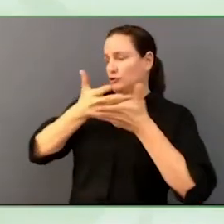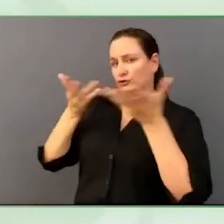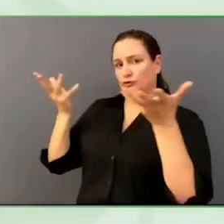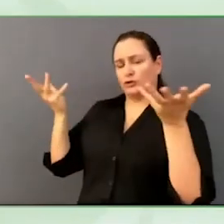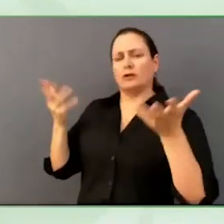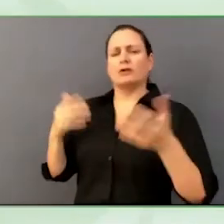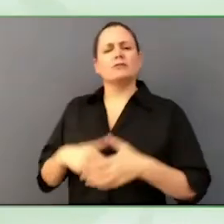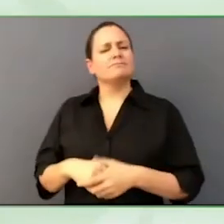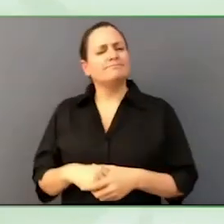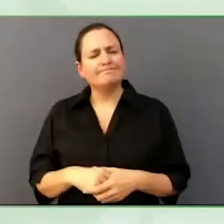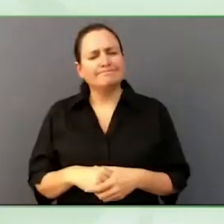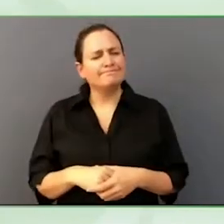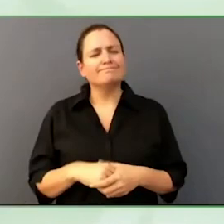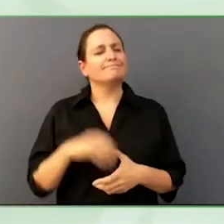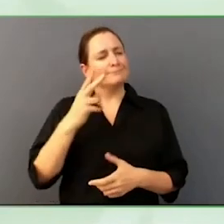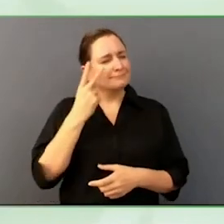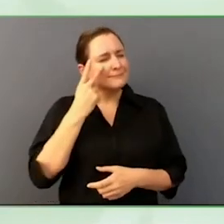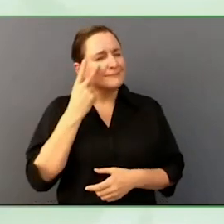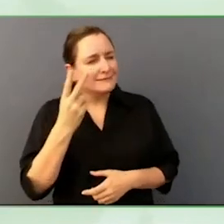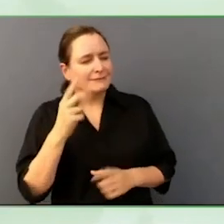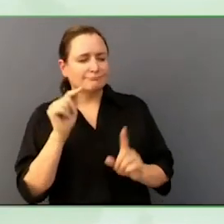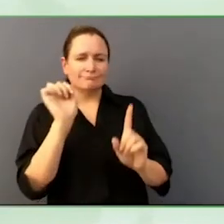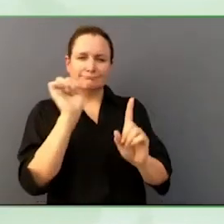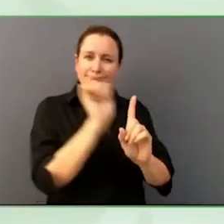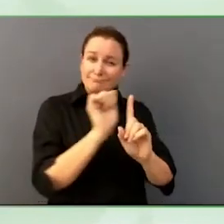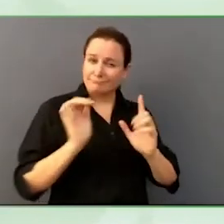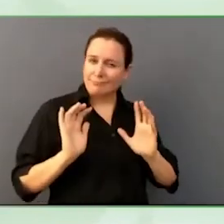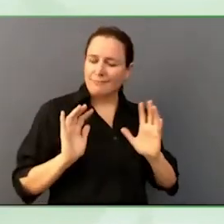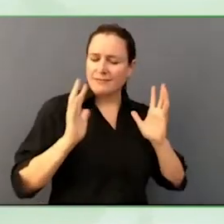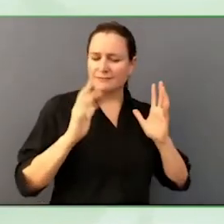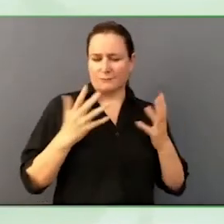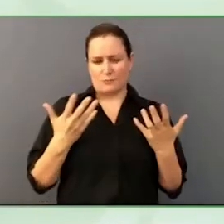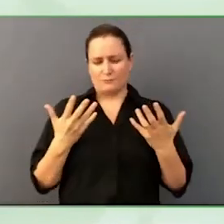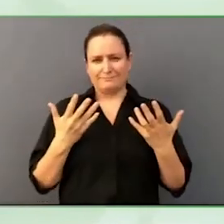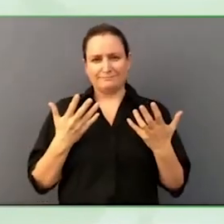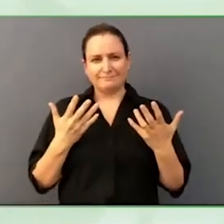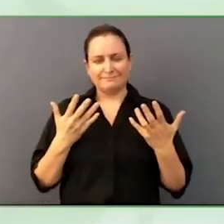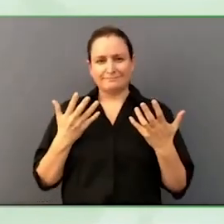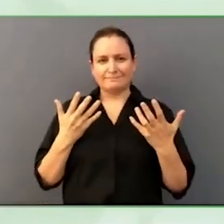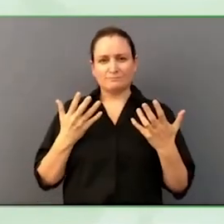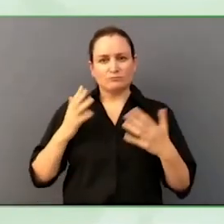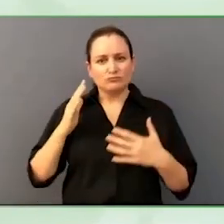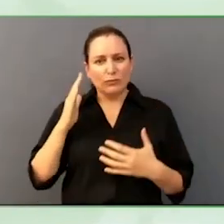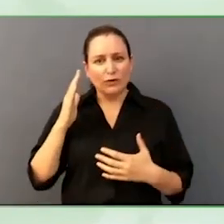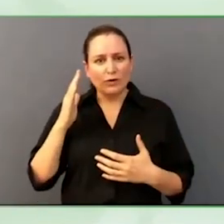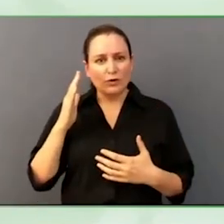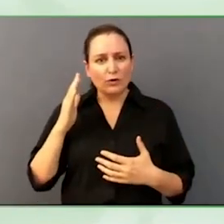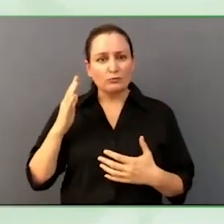Rights to express views should be taken into account, we are rights holders in society.